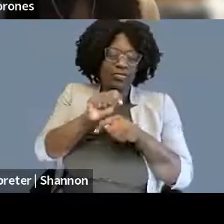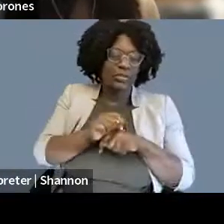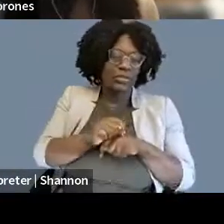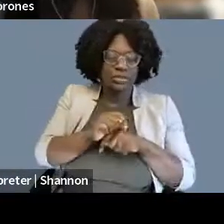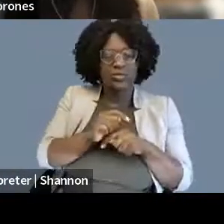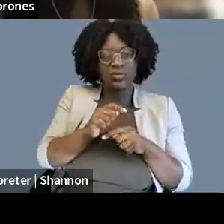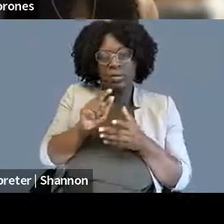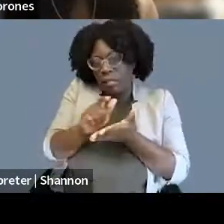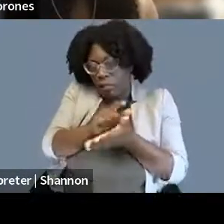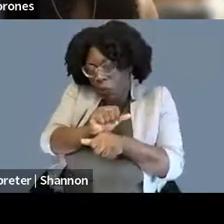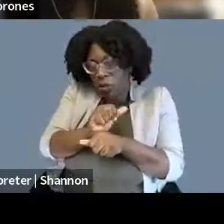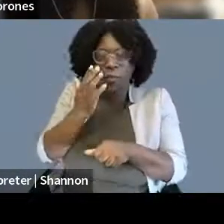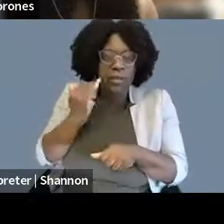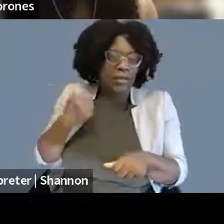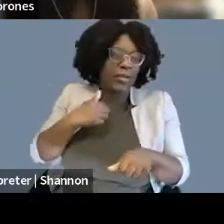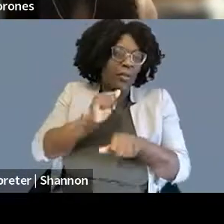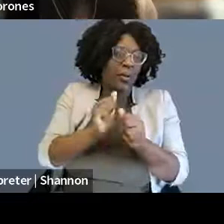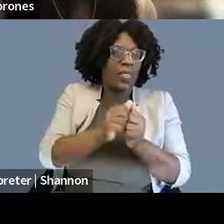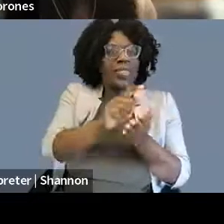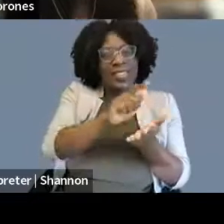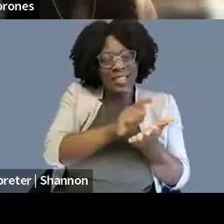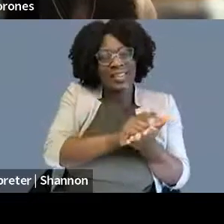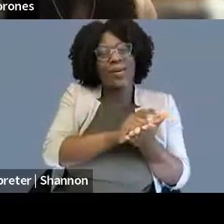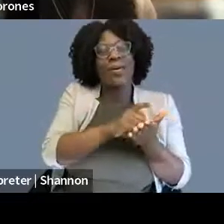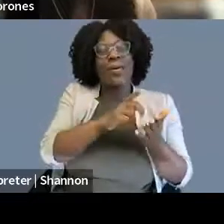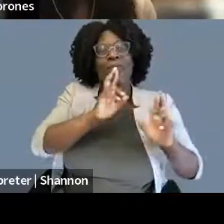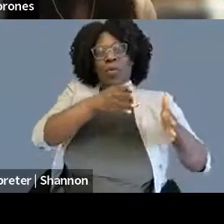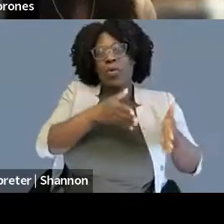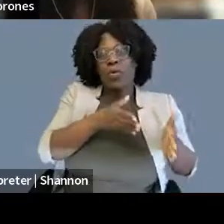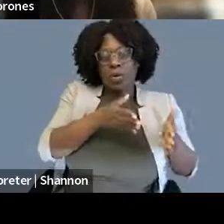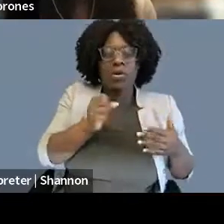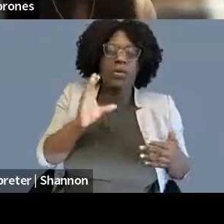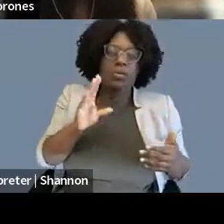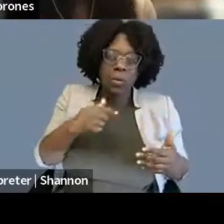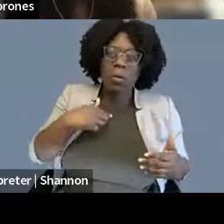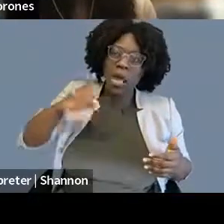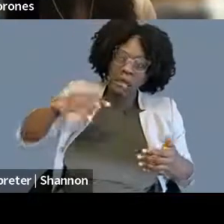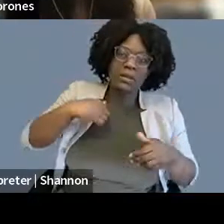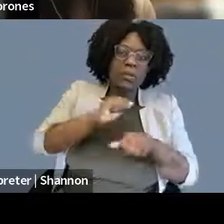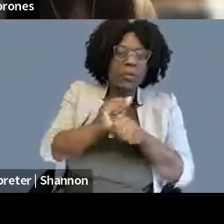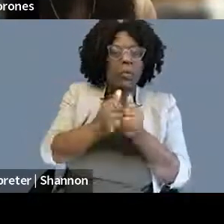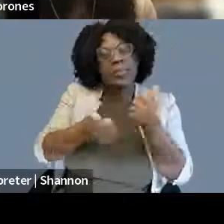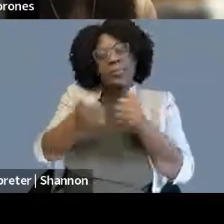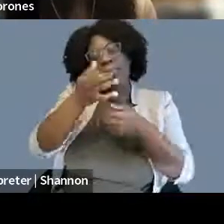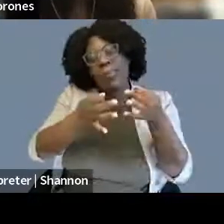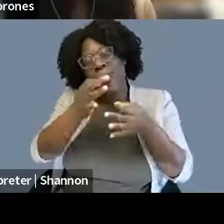and so it was still legal work in the sense that I had to do research on the Supreme Court cases and figure out who to interview and like,